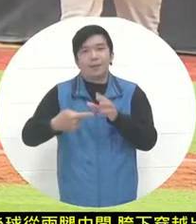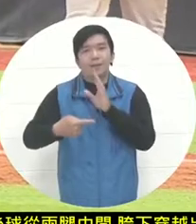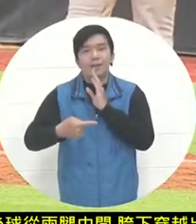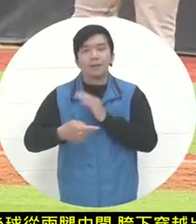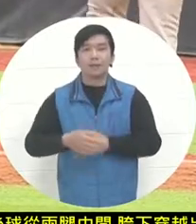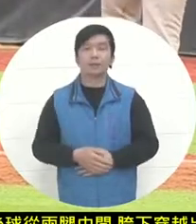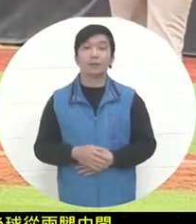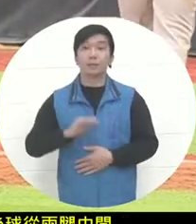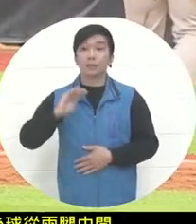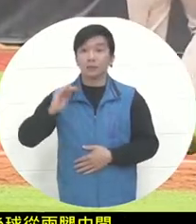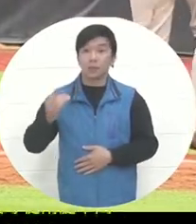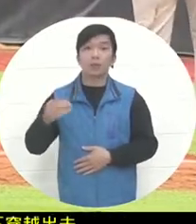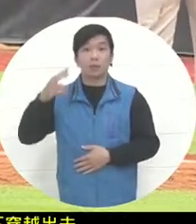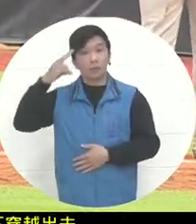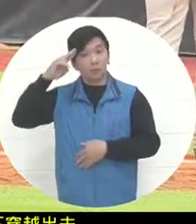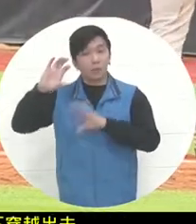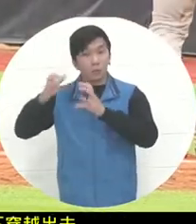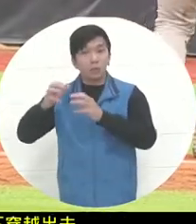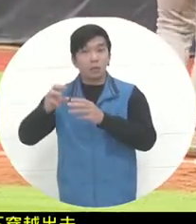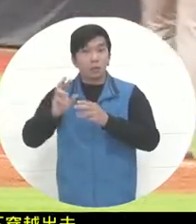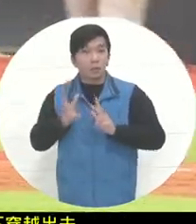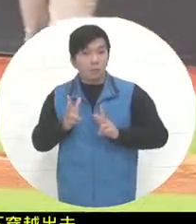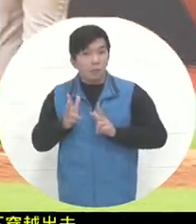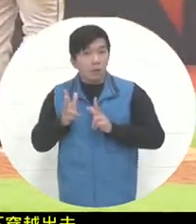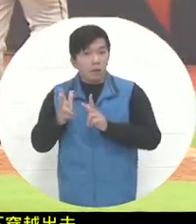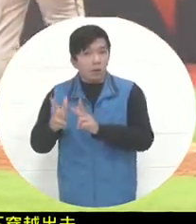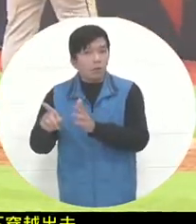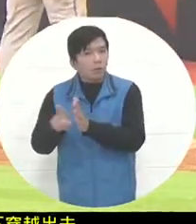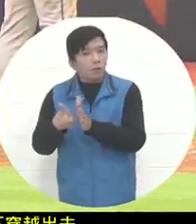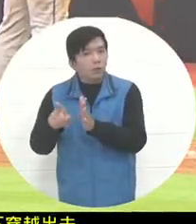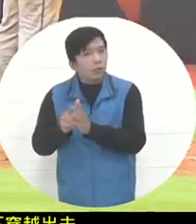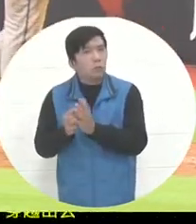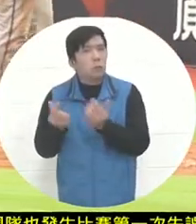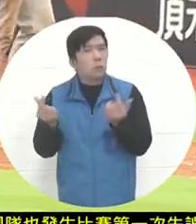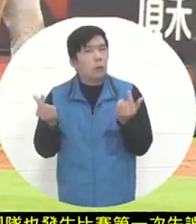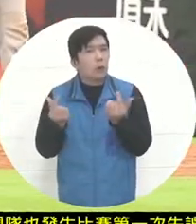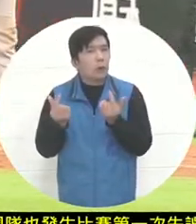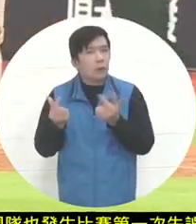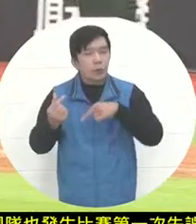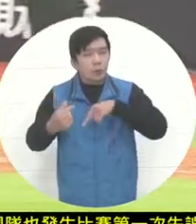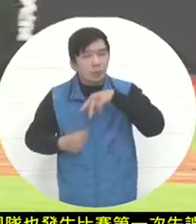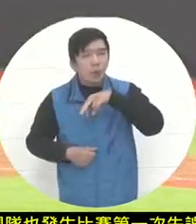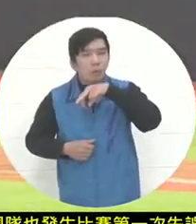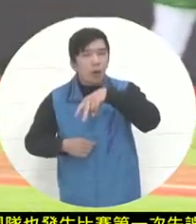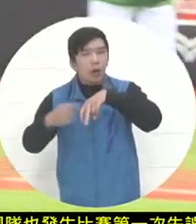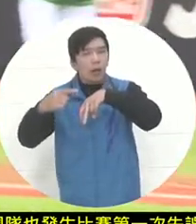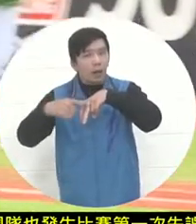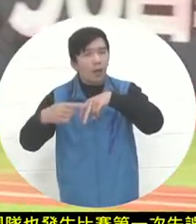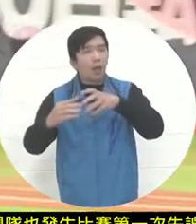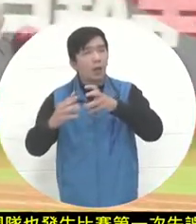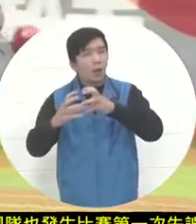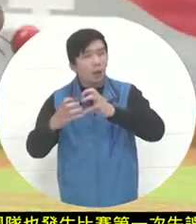did the Mexican batter have a foot while running the base ? Some sprains or strains.